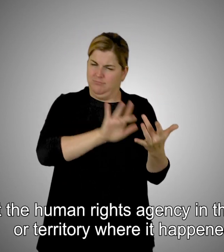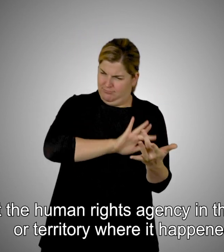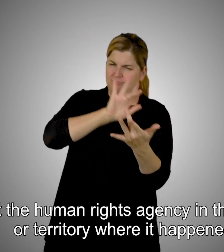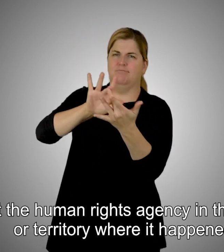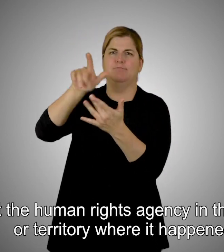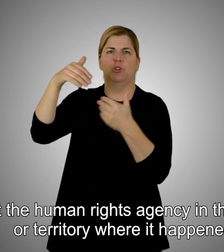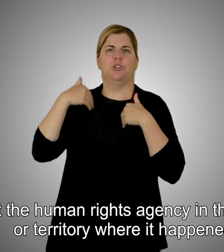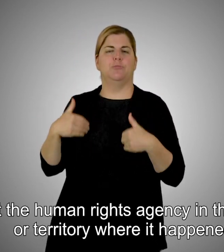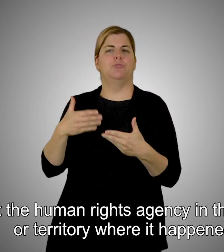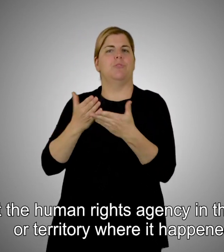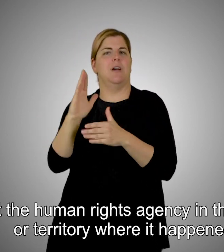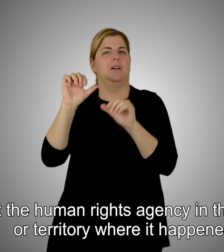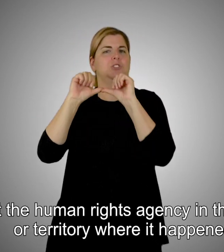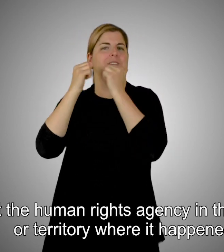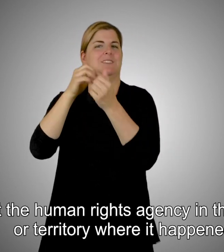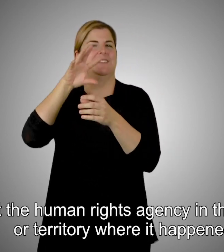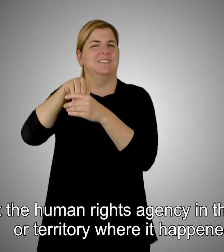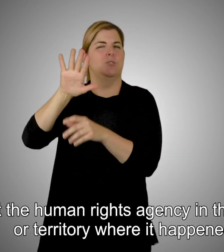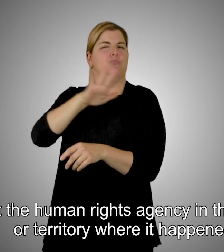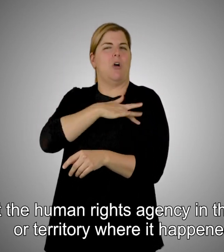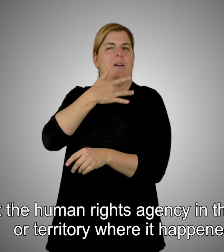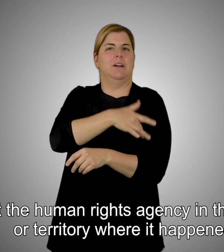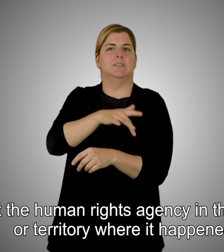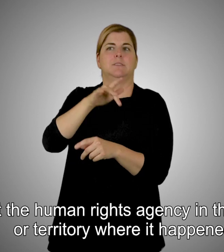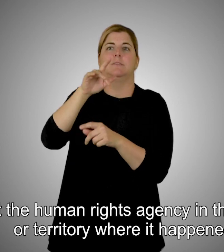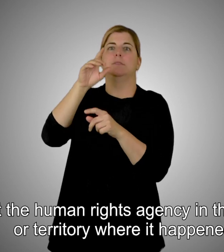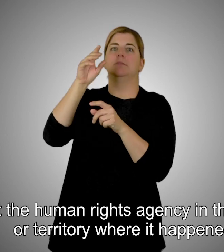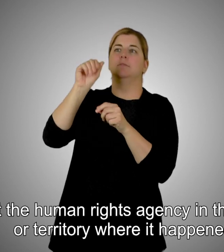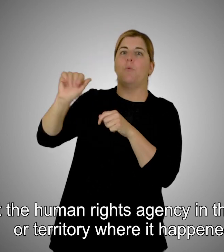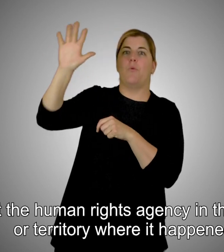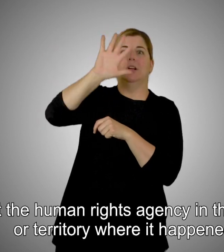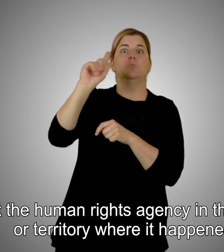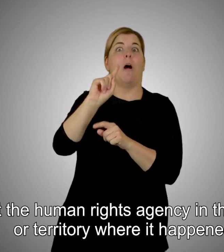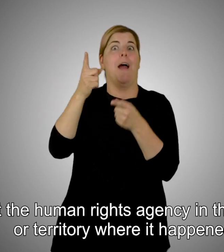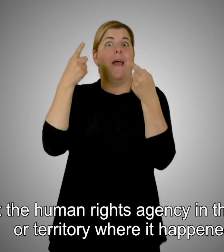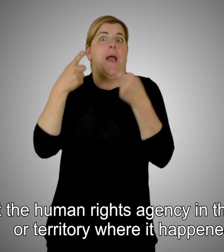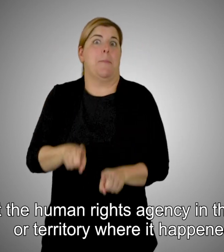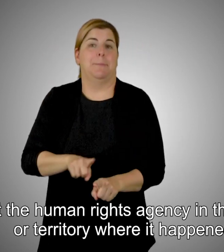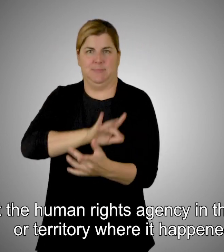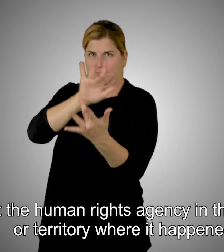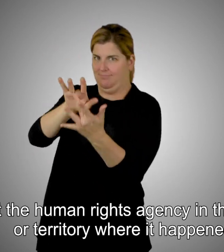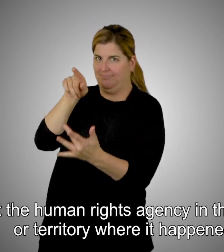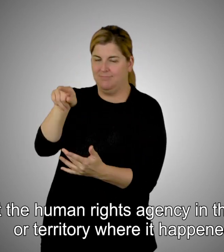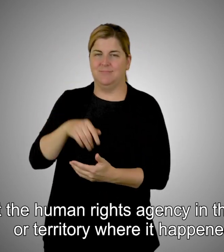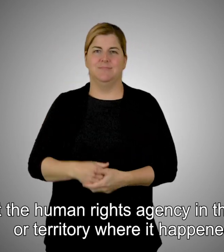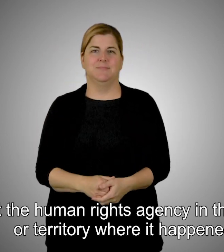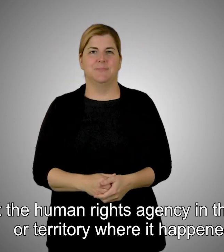contact the human rights agency in the province or territory where it happened.